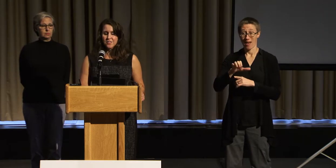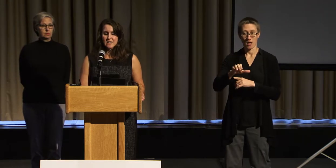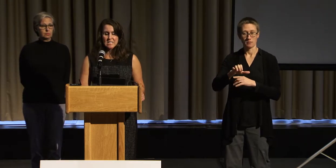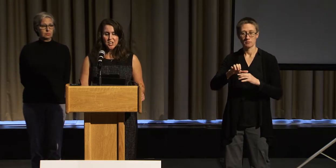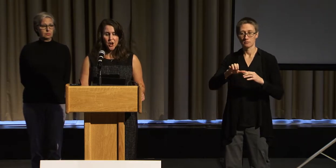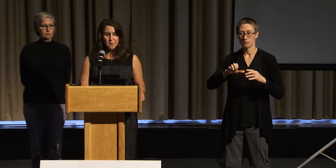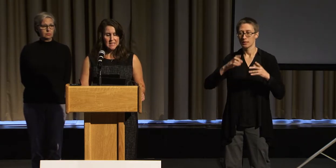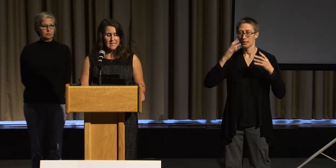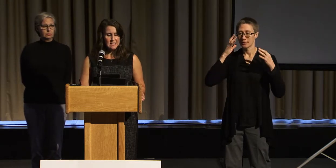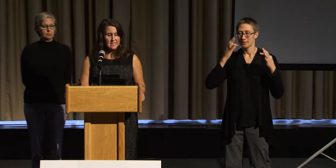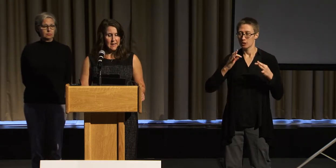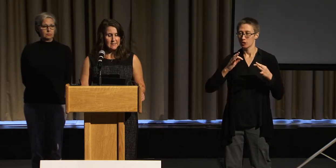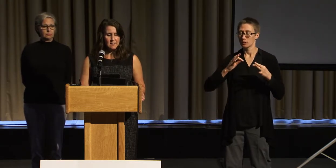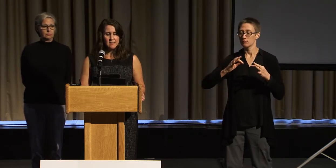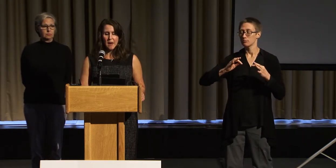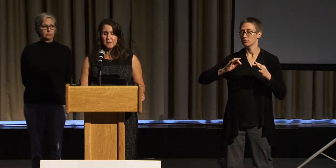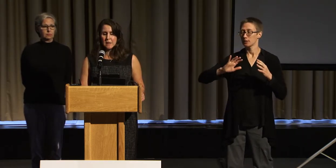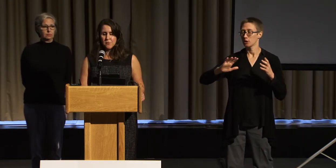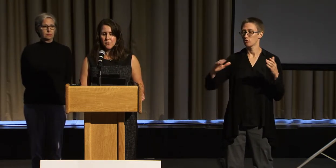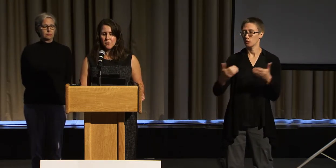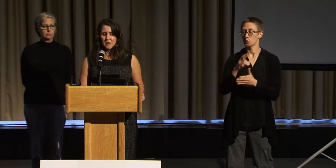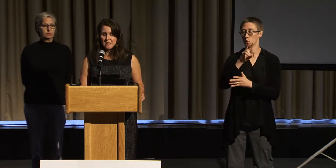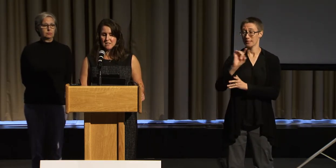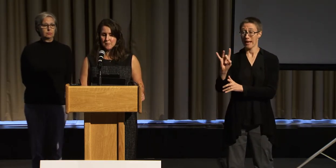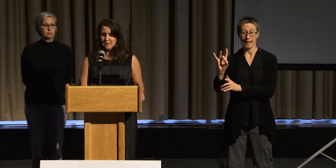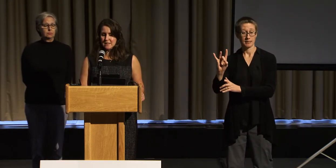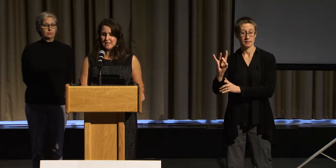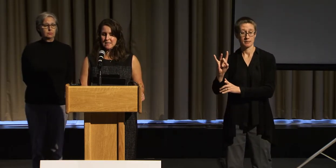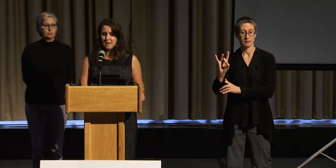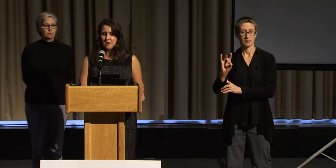The CRPD states that people with disability